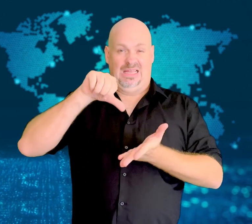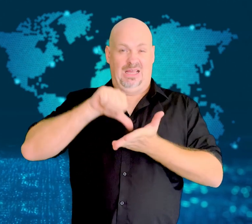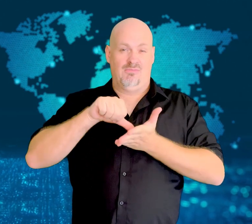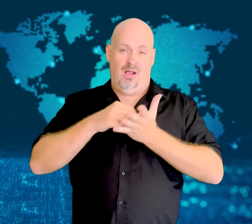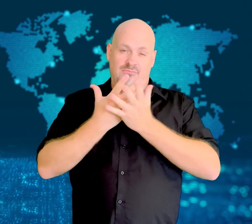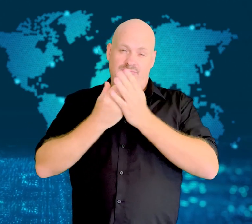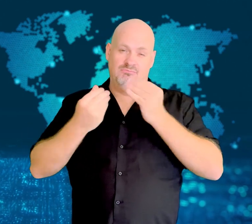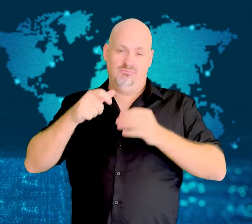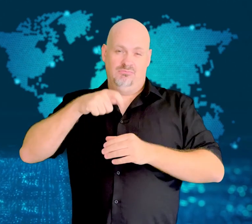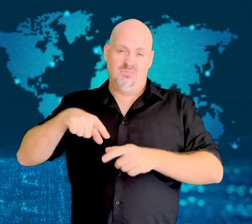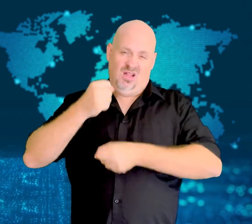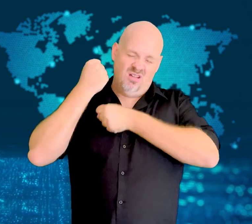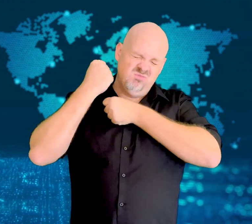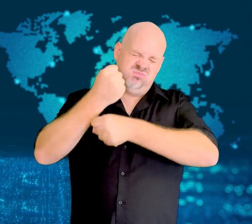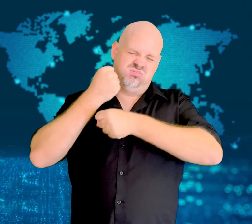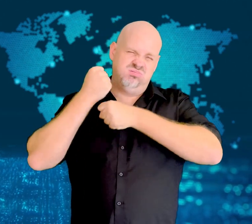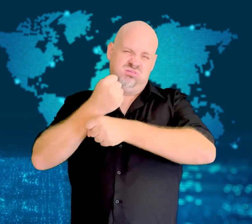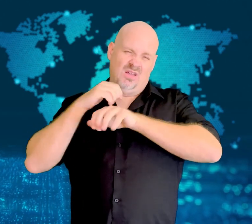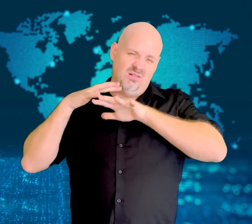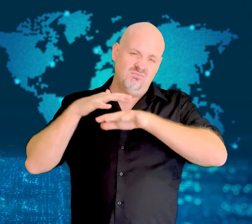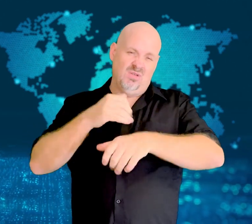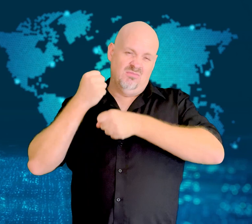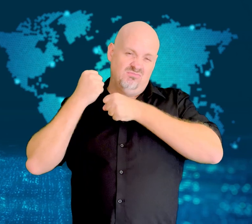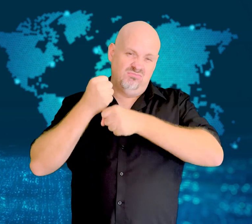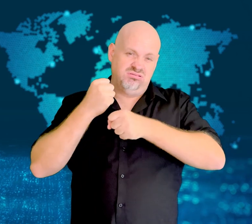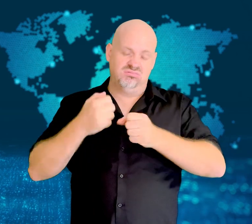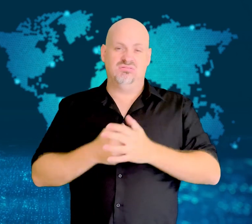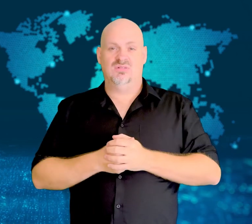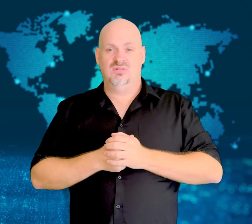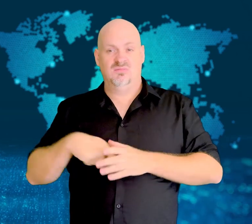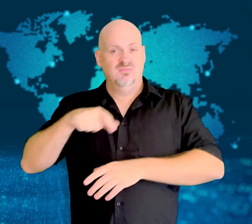brutal crackdowns by authorities.